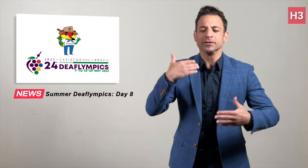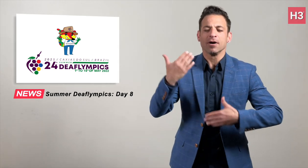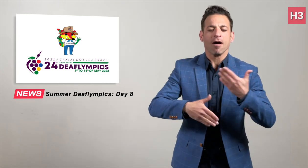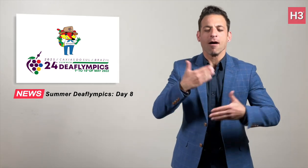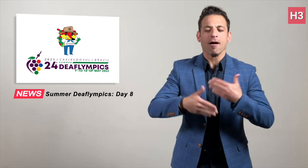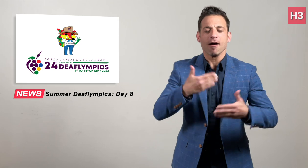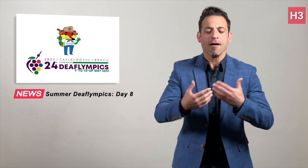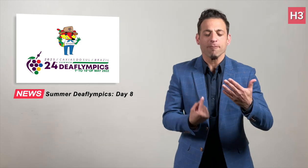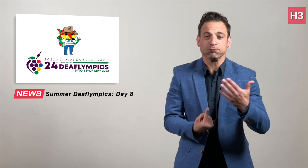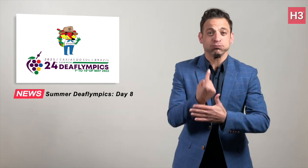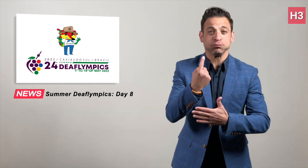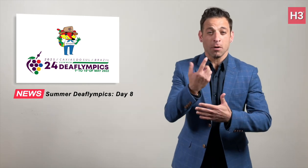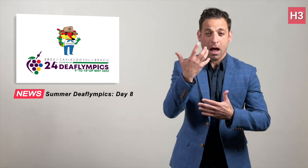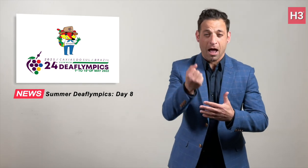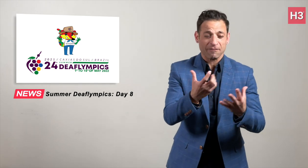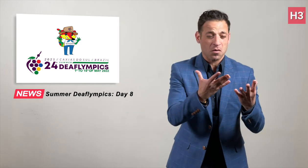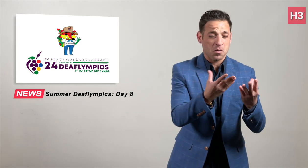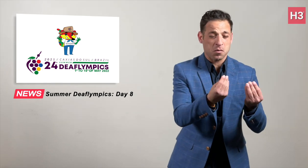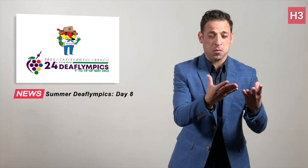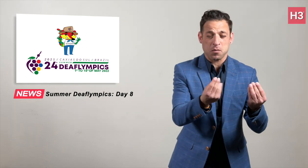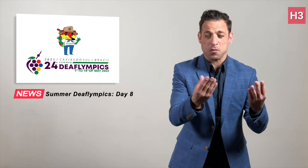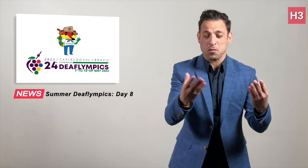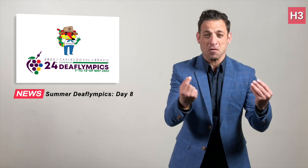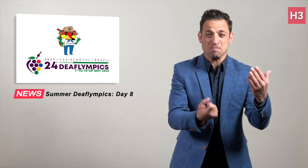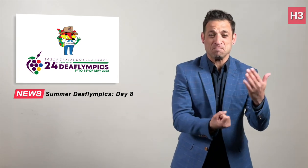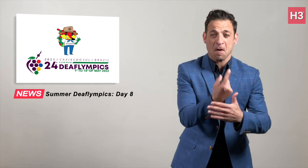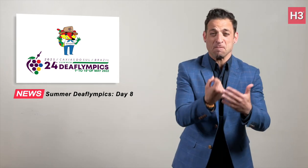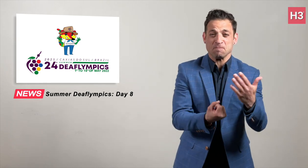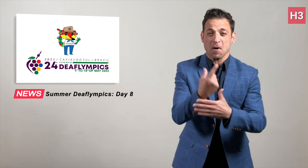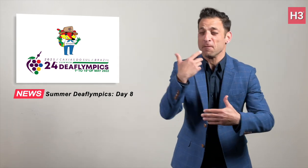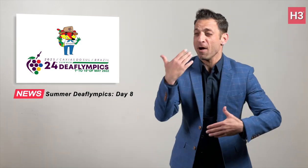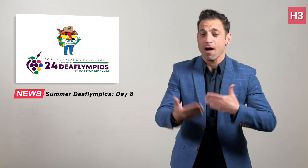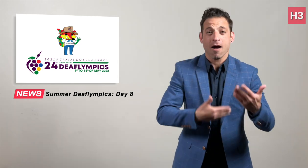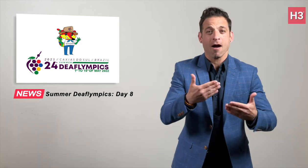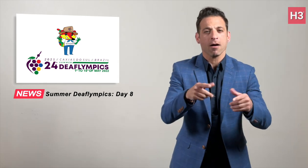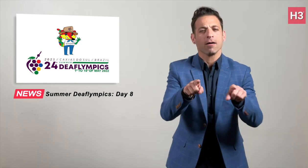halfway through the Brazil Deaflympics,